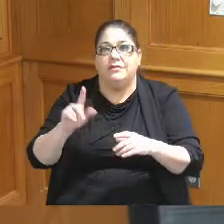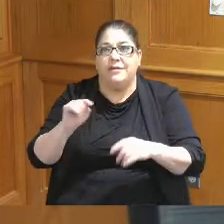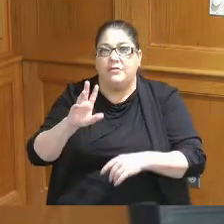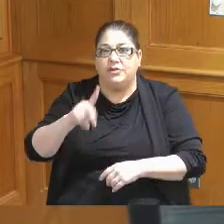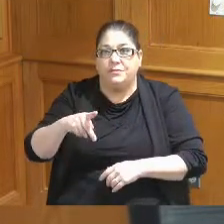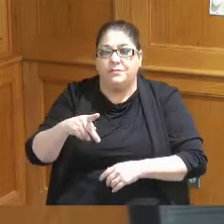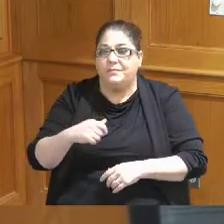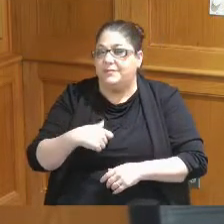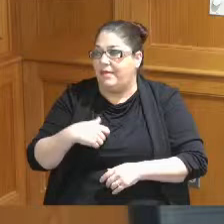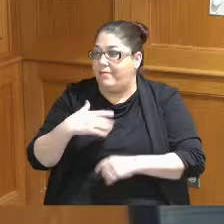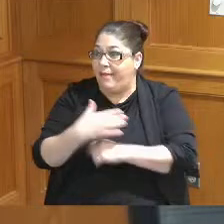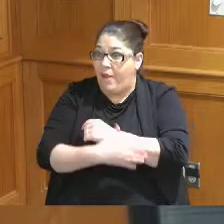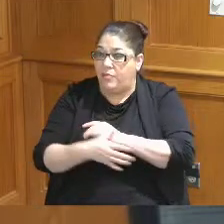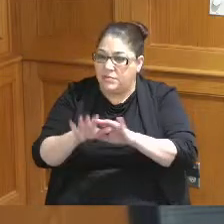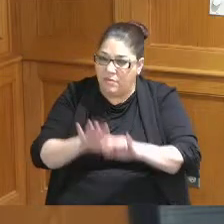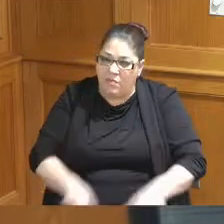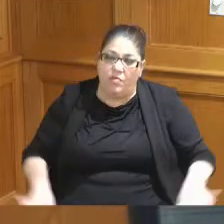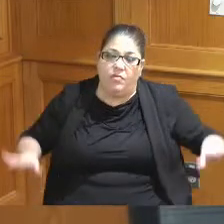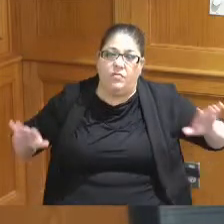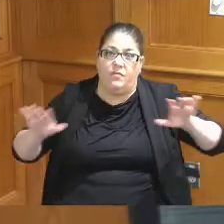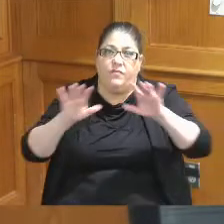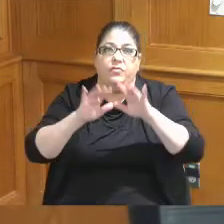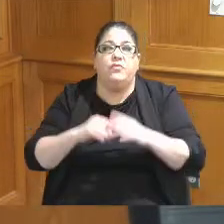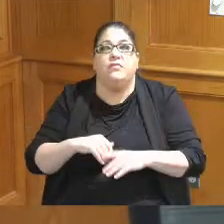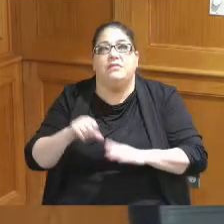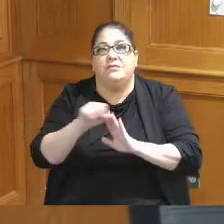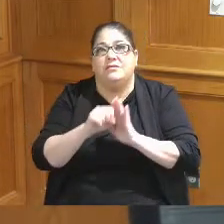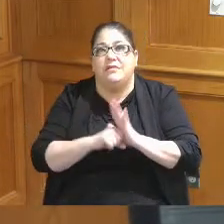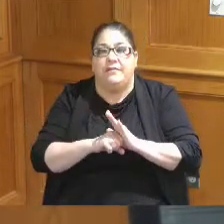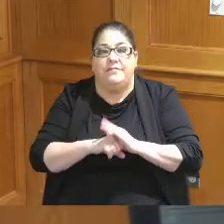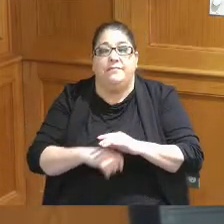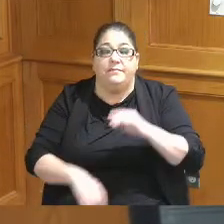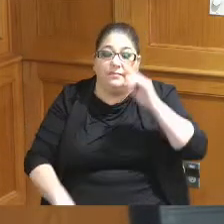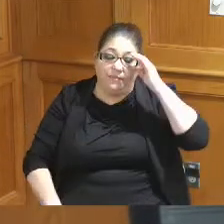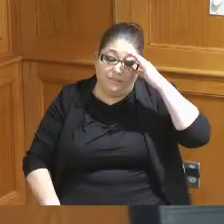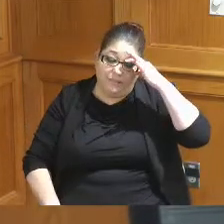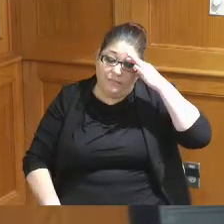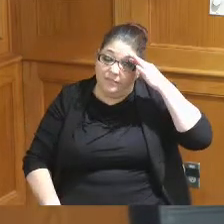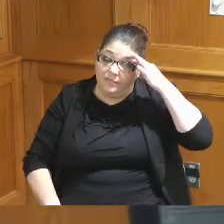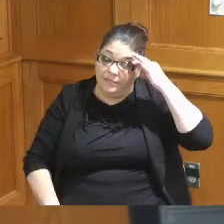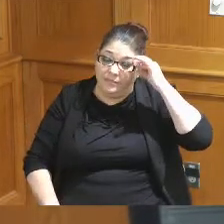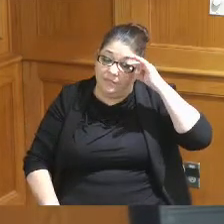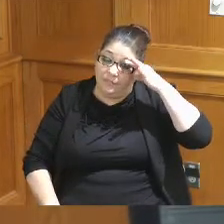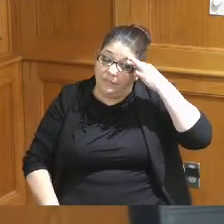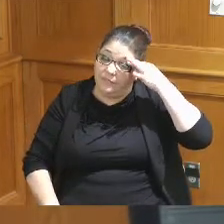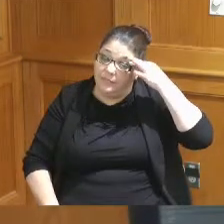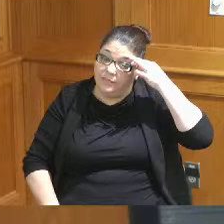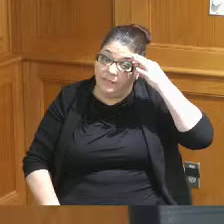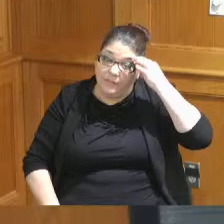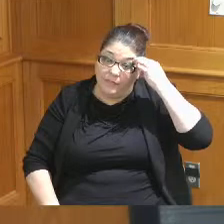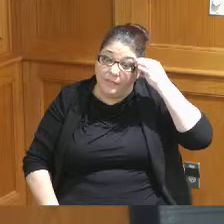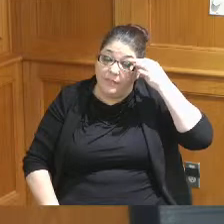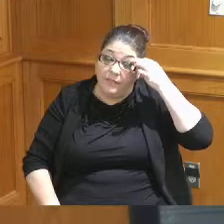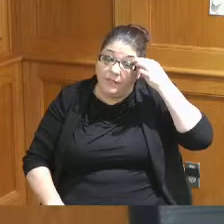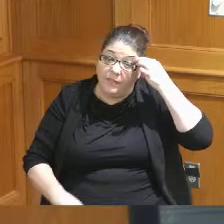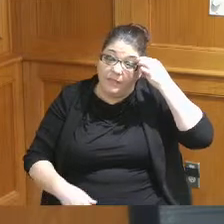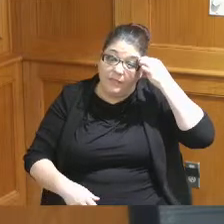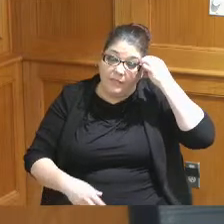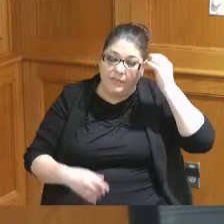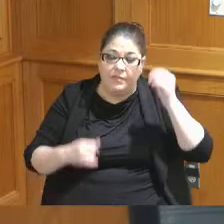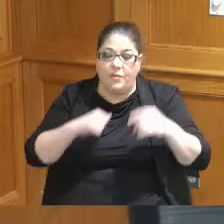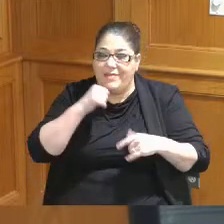counties around the the state and so I was not here when the Millennium Hotel deal was done